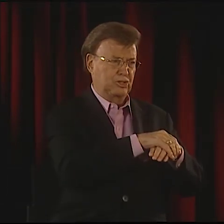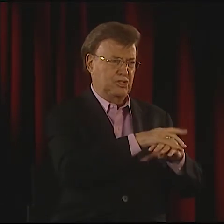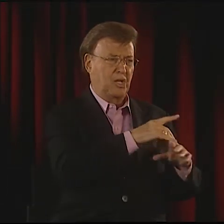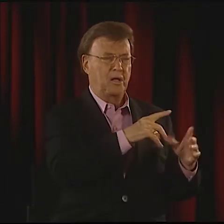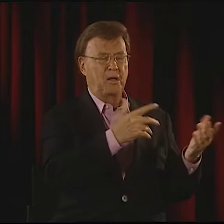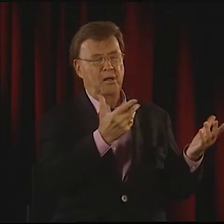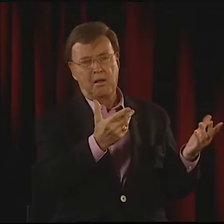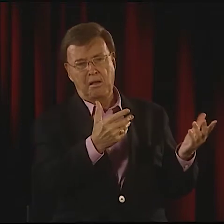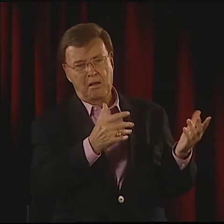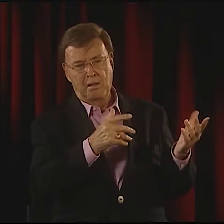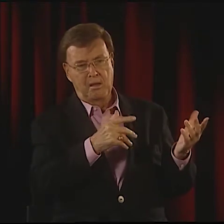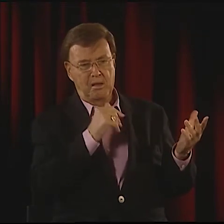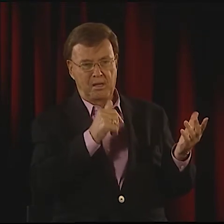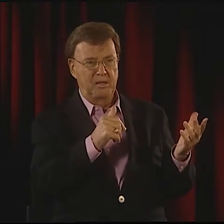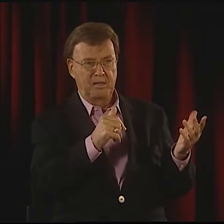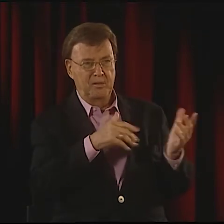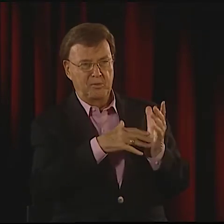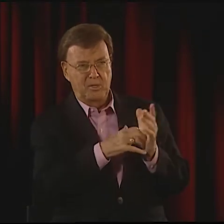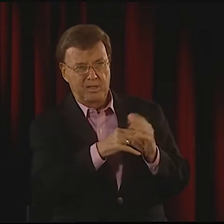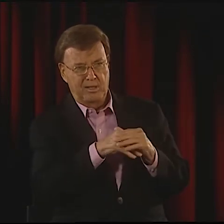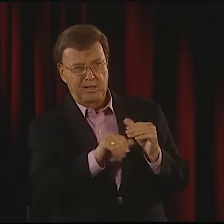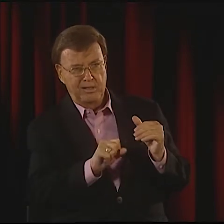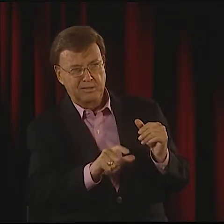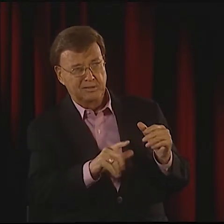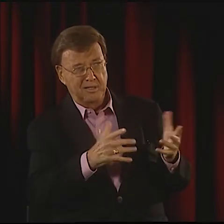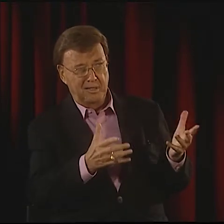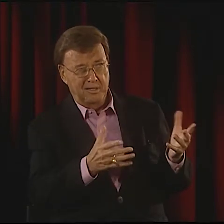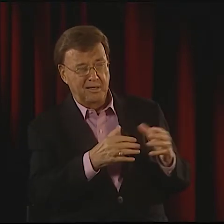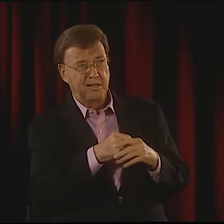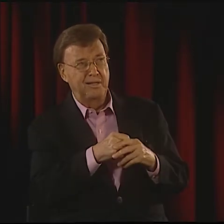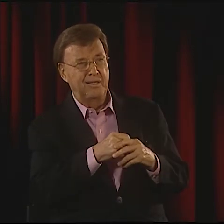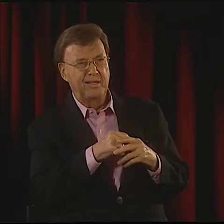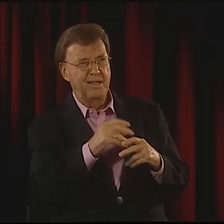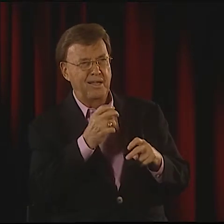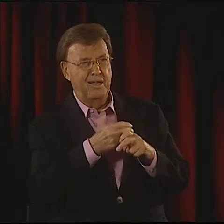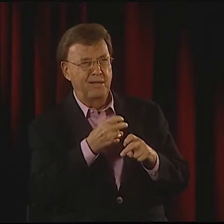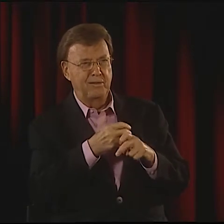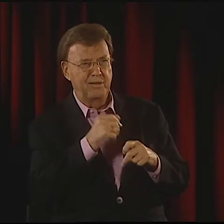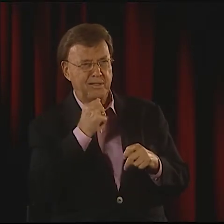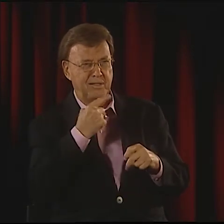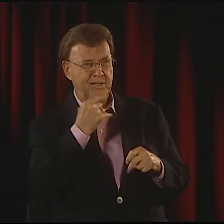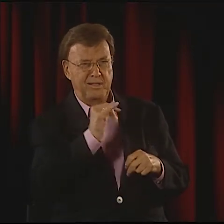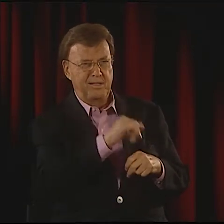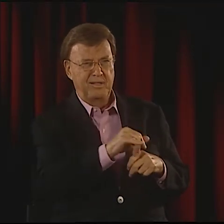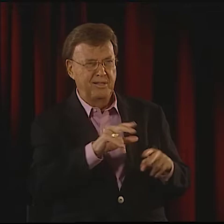I FEEL, CAN YOU EXPRESS THAT IF YOU'RE IN ASL,